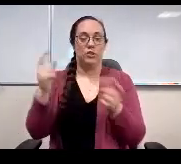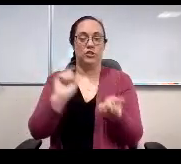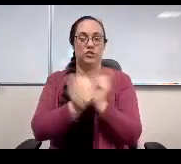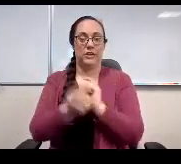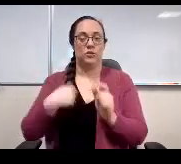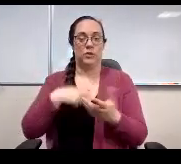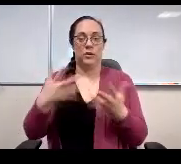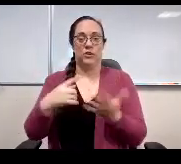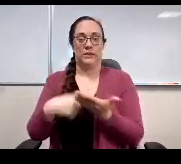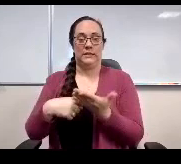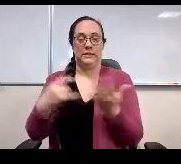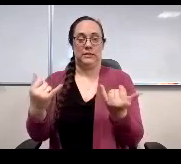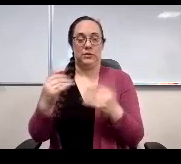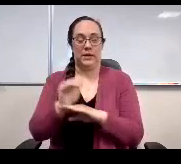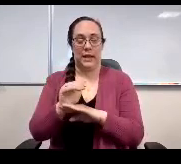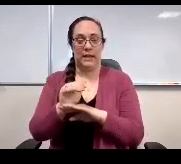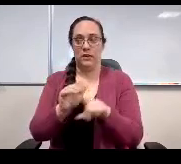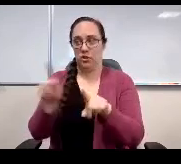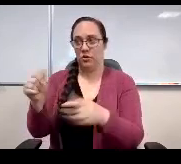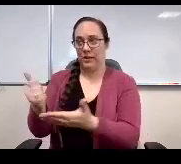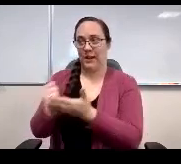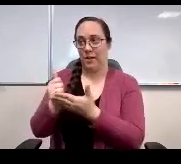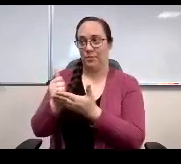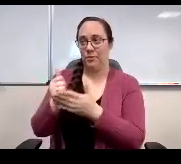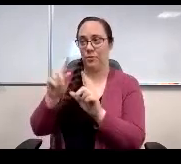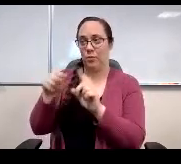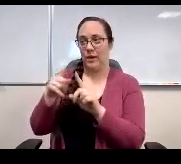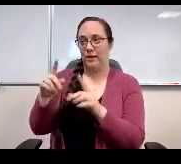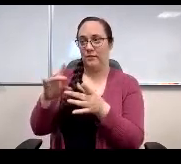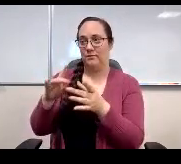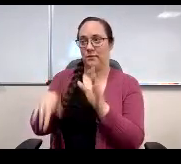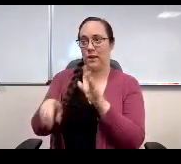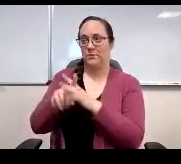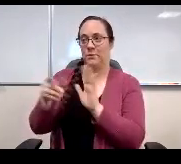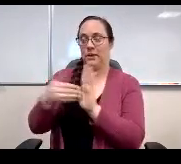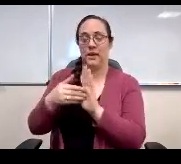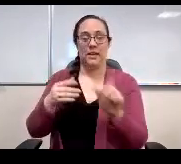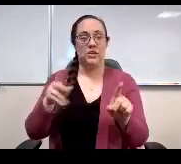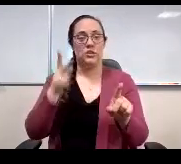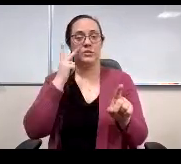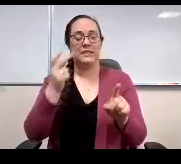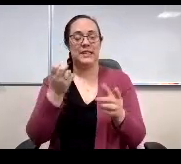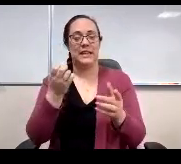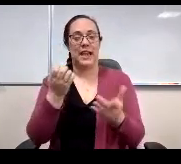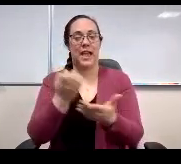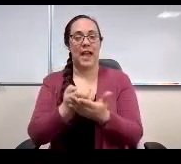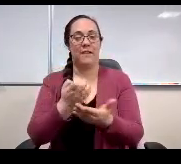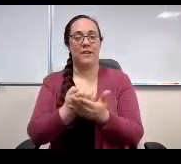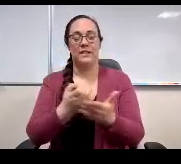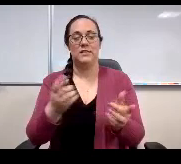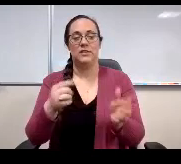Can help you with that. Miss mattson. When it comes up if you need to. Do you see evidence which is extremists are no longer necessary?